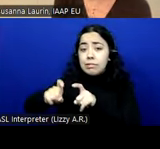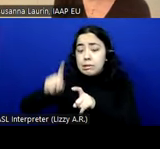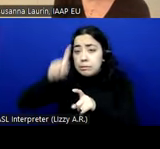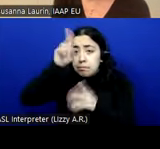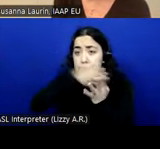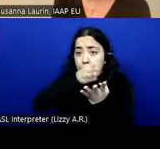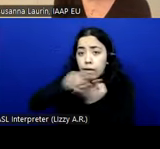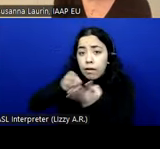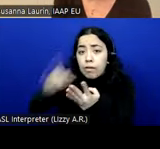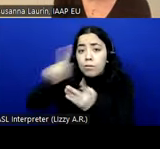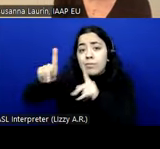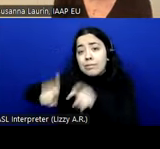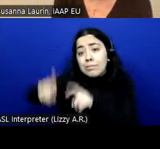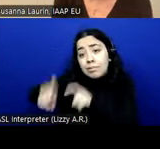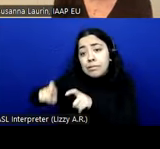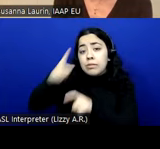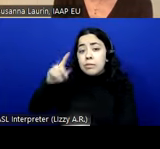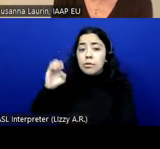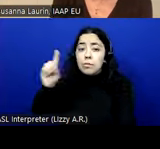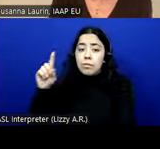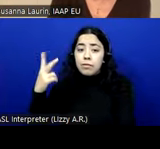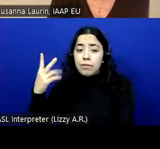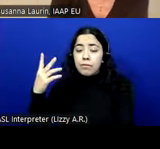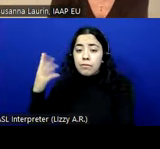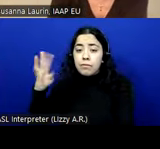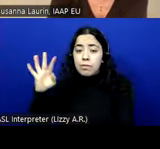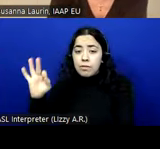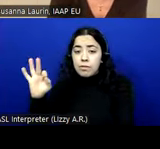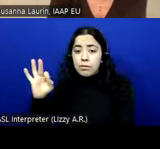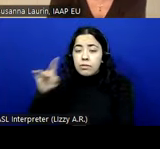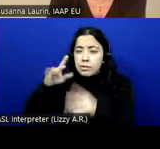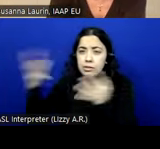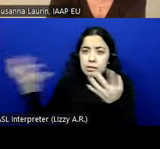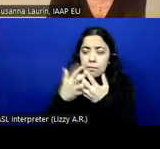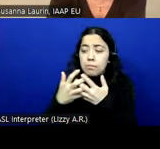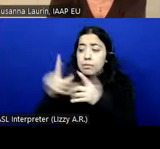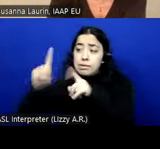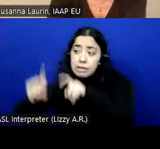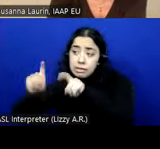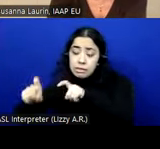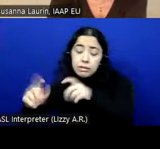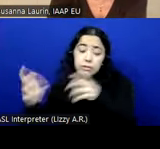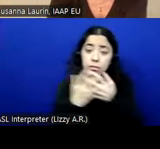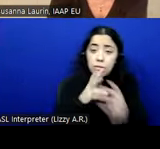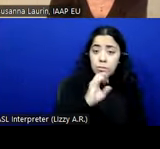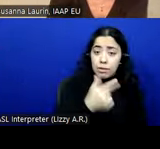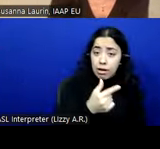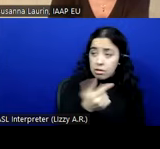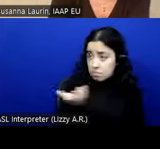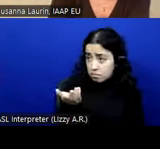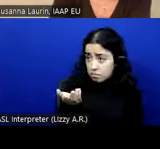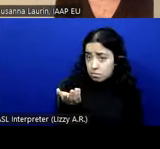EN 301 549 to test the methodology to WCAG? >> LOÏC MARTINEZ NORMAND: It doesn't that I